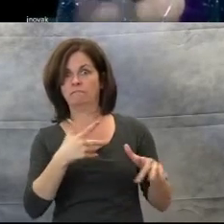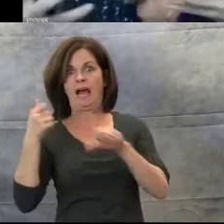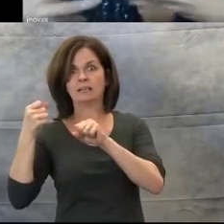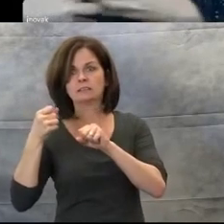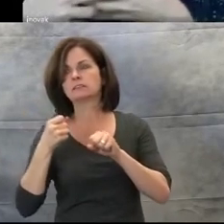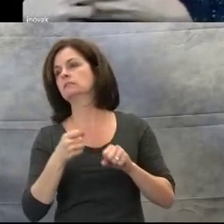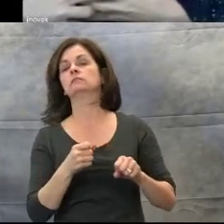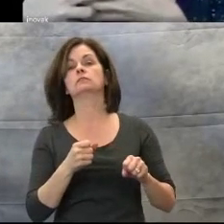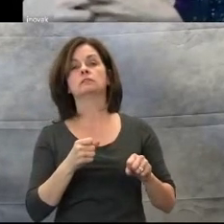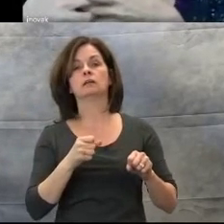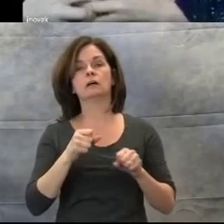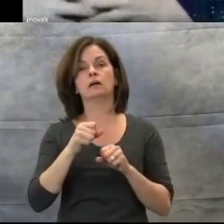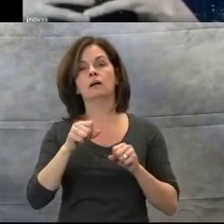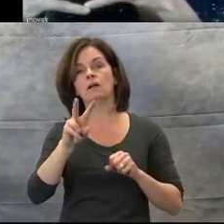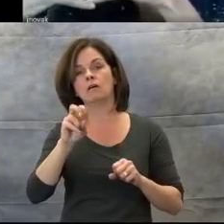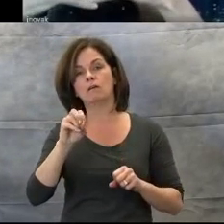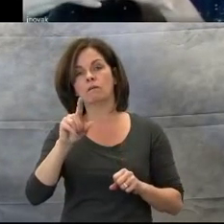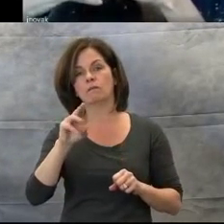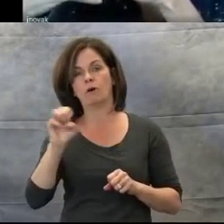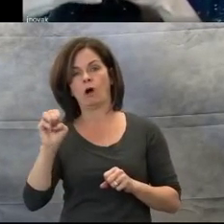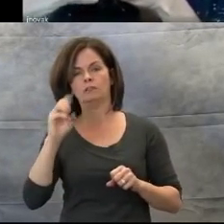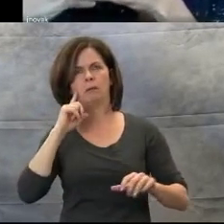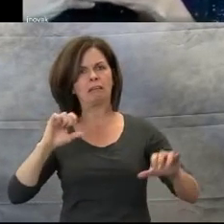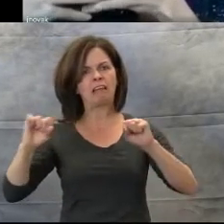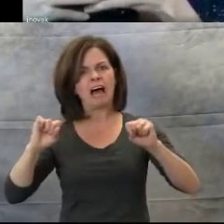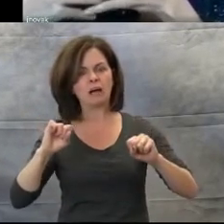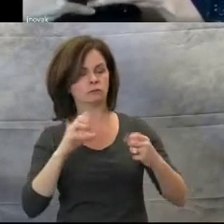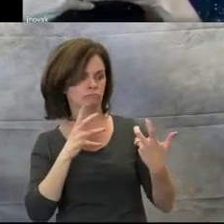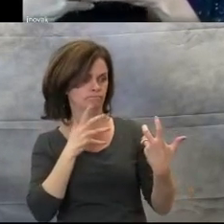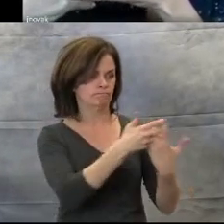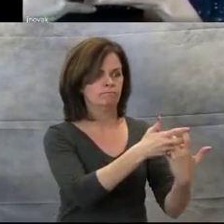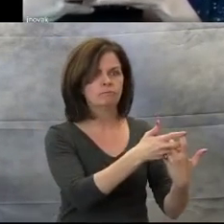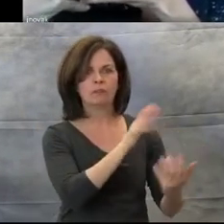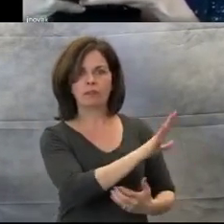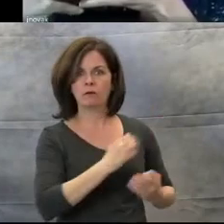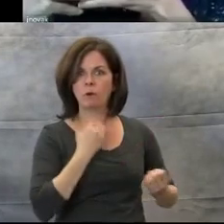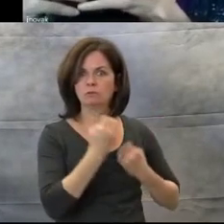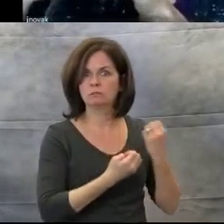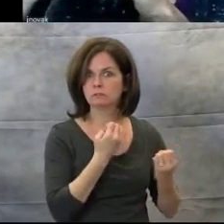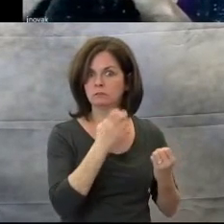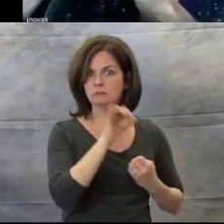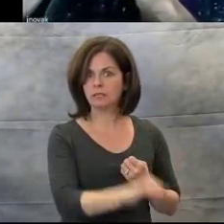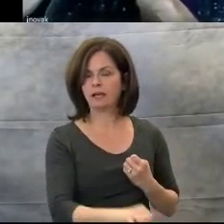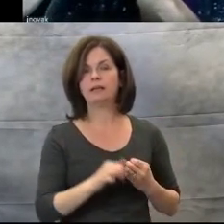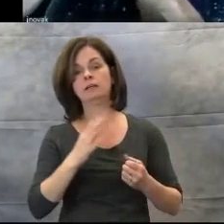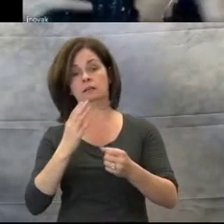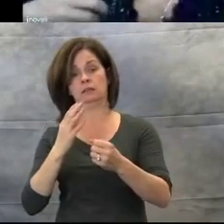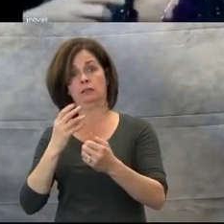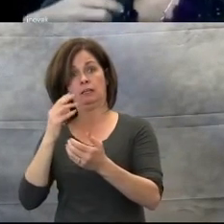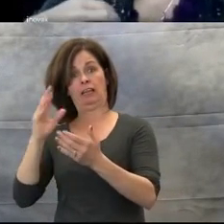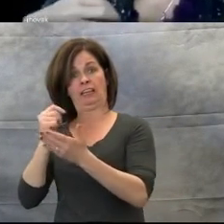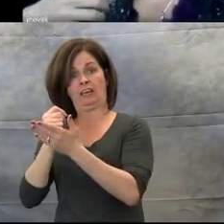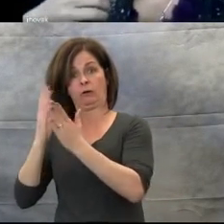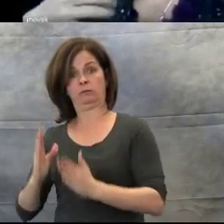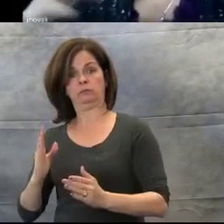to match where the patient is. Then using music as a tool for entrainment, the music therapist slowly